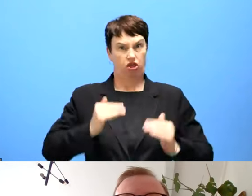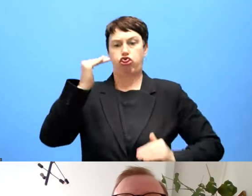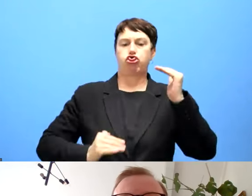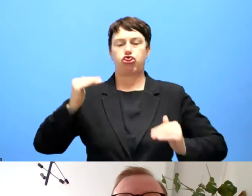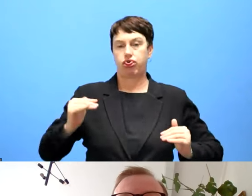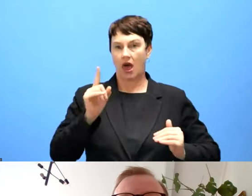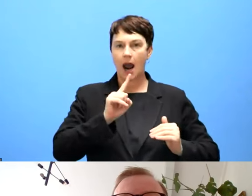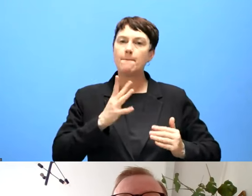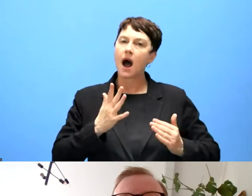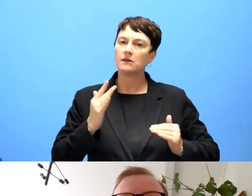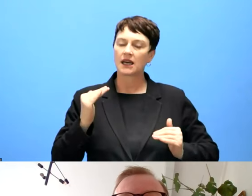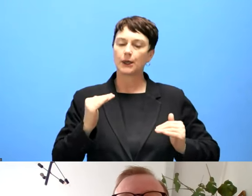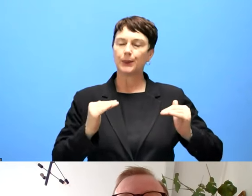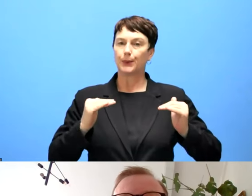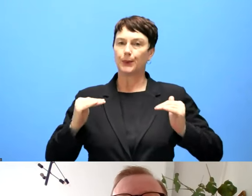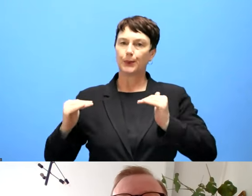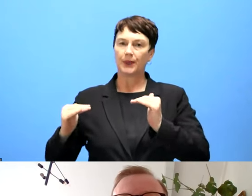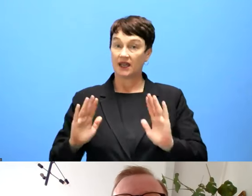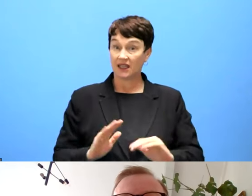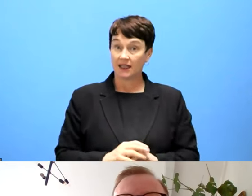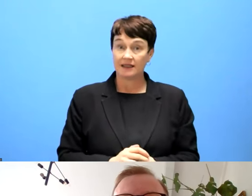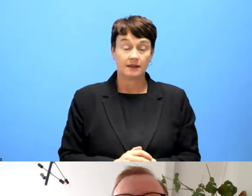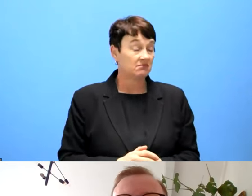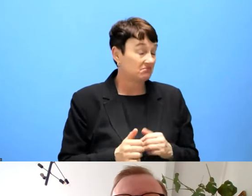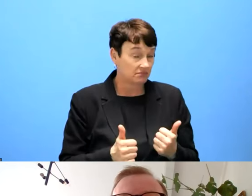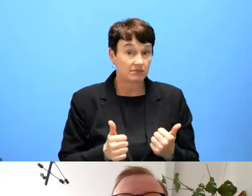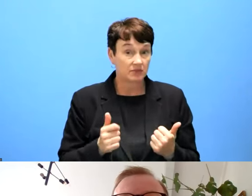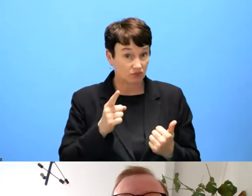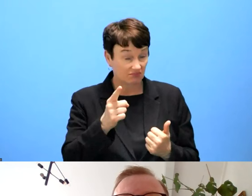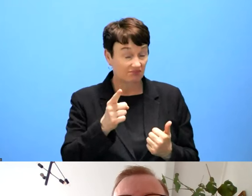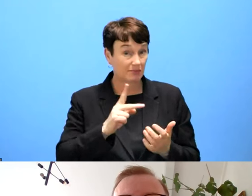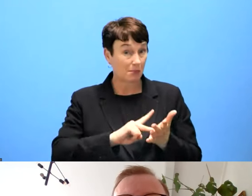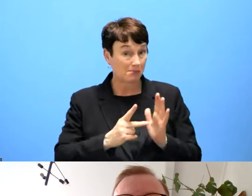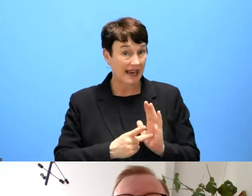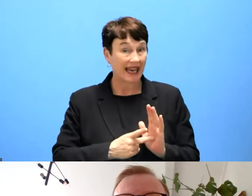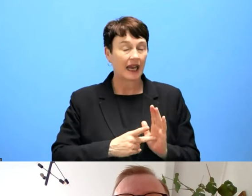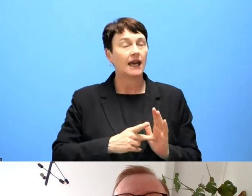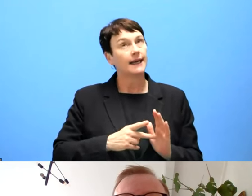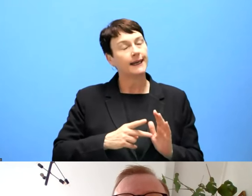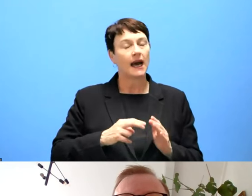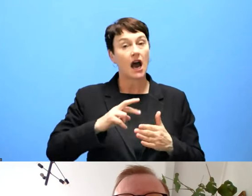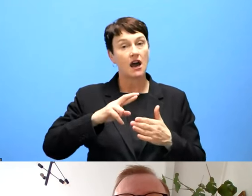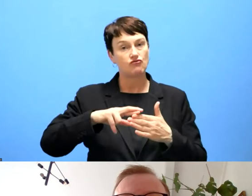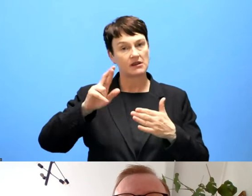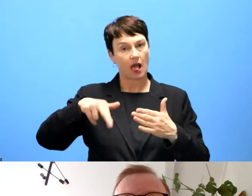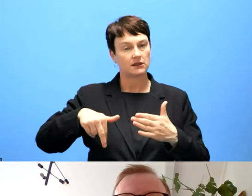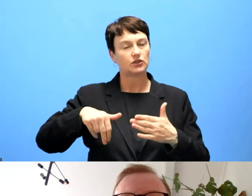that the most important thing is that the result is good. So do you mean that the result is accurate or that the websites are actually becoming accessibility?